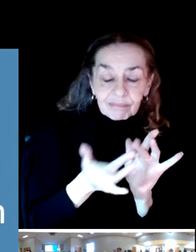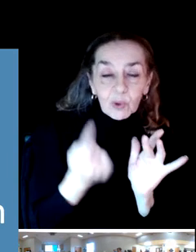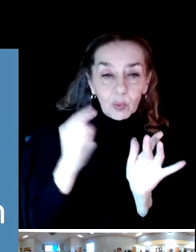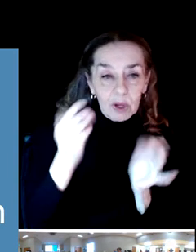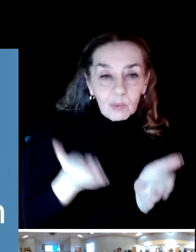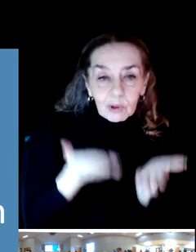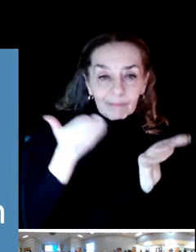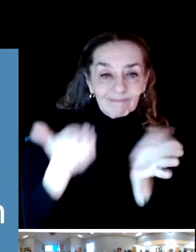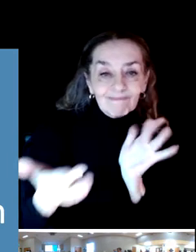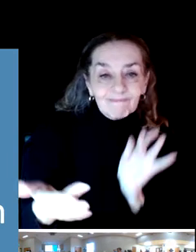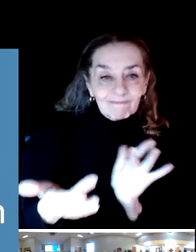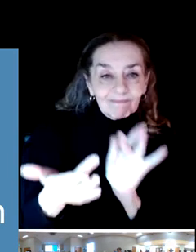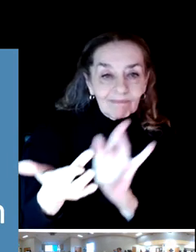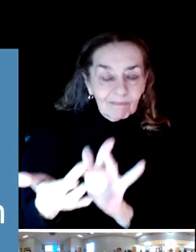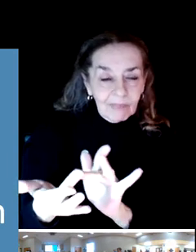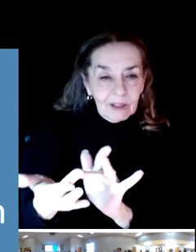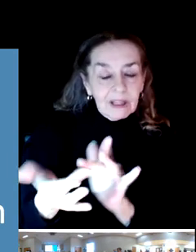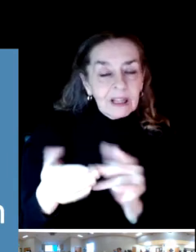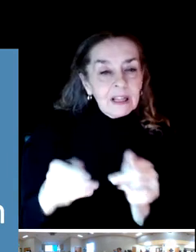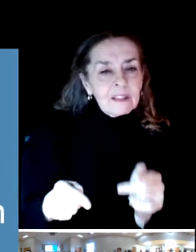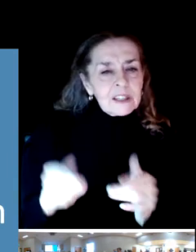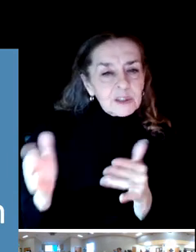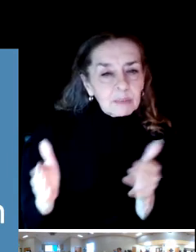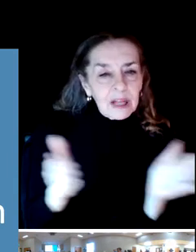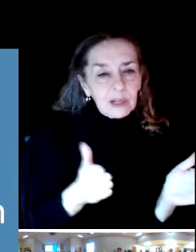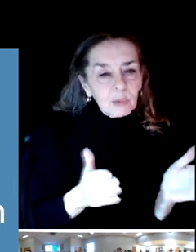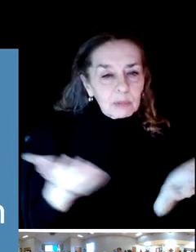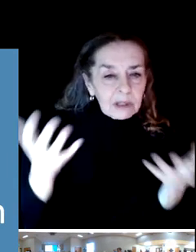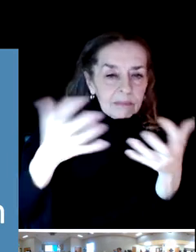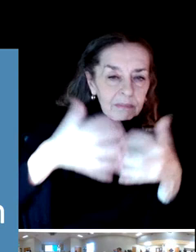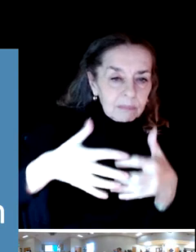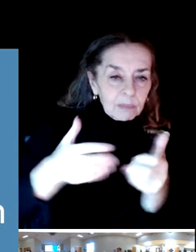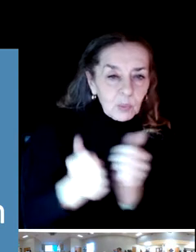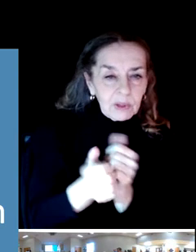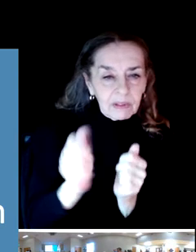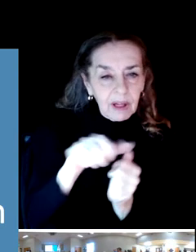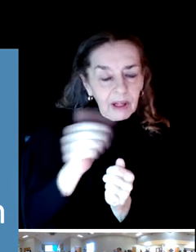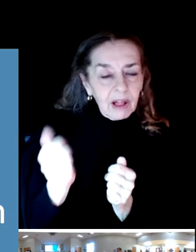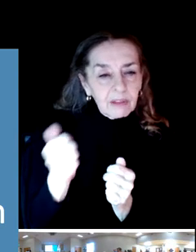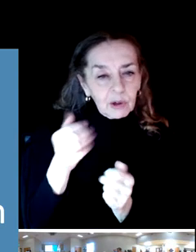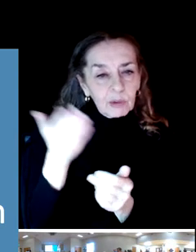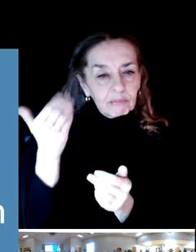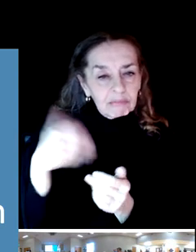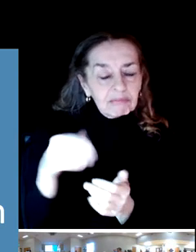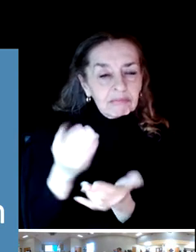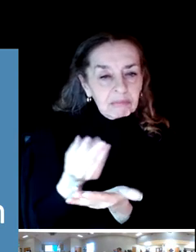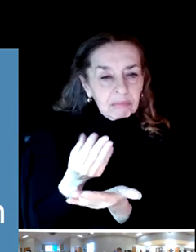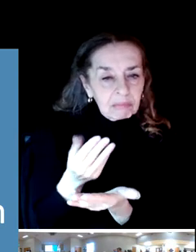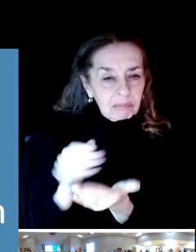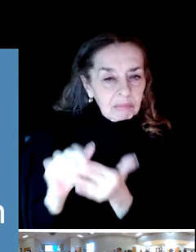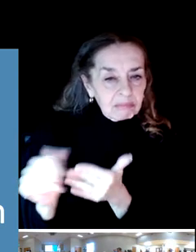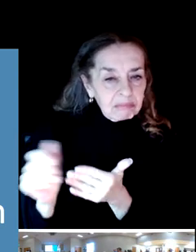The plan will be in concert with other planning documents to ensure that, say the plans and